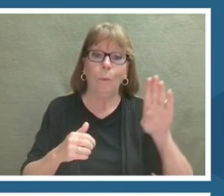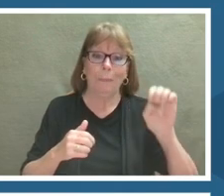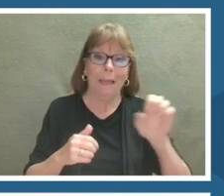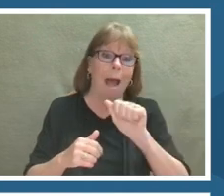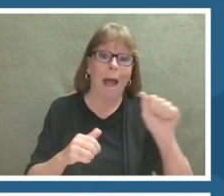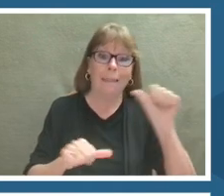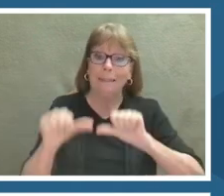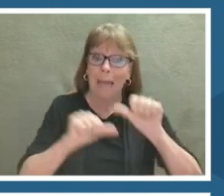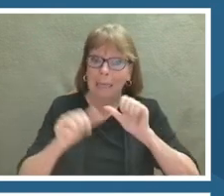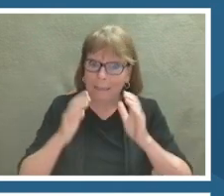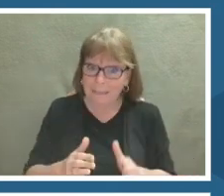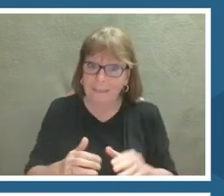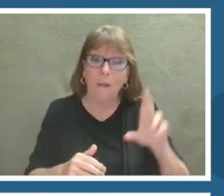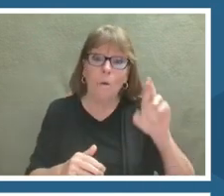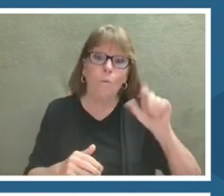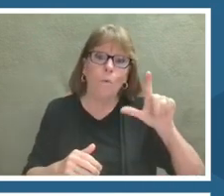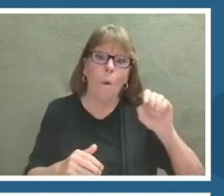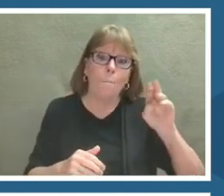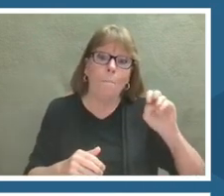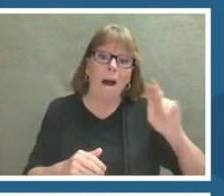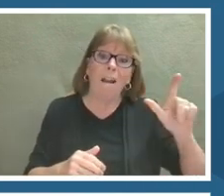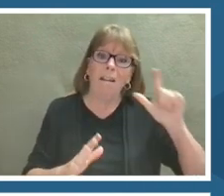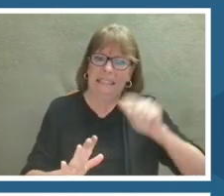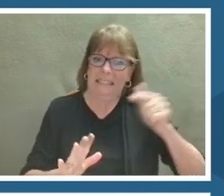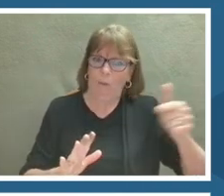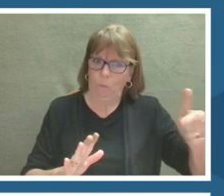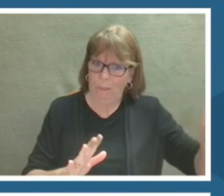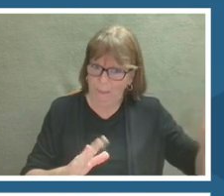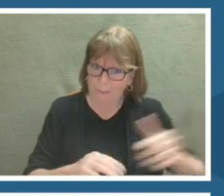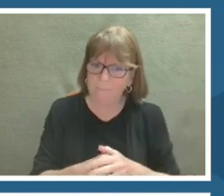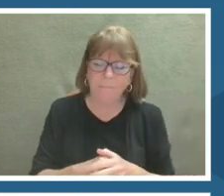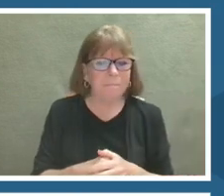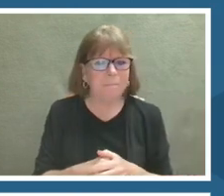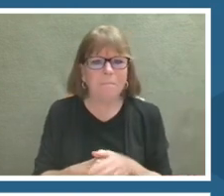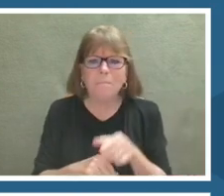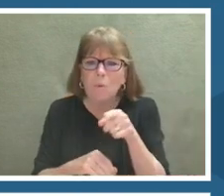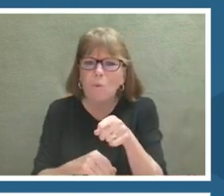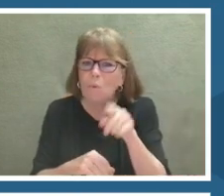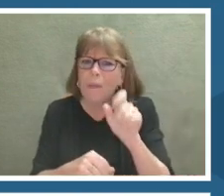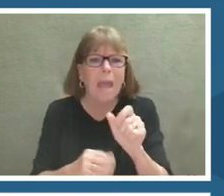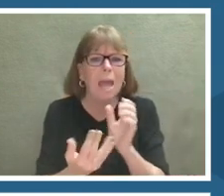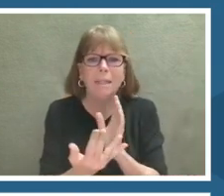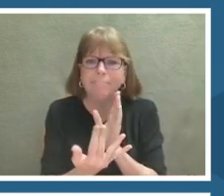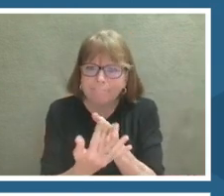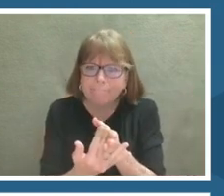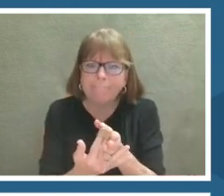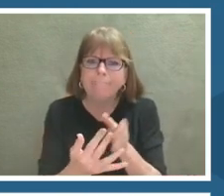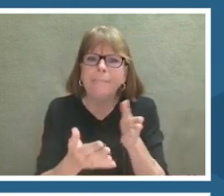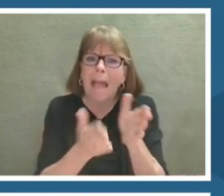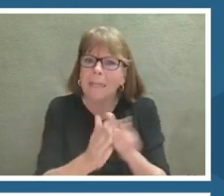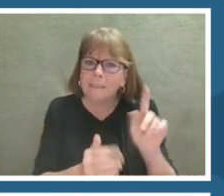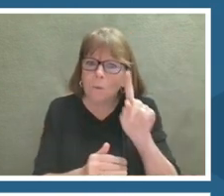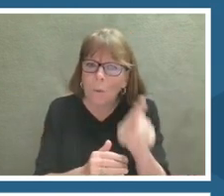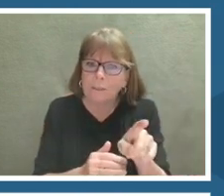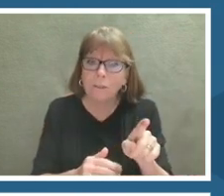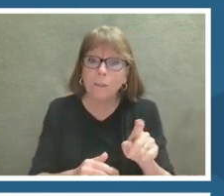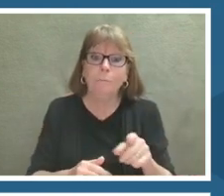model series. At any given time you can ask questions throughout the talk by using that tab on the right.